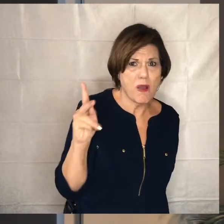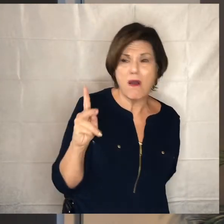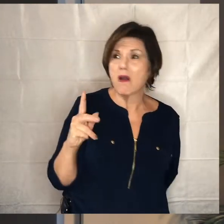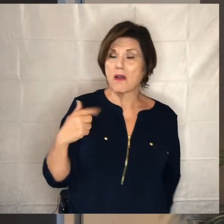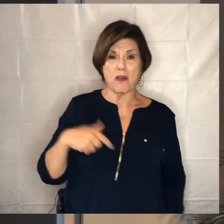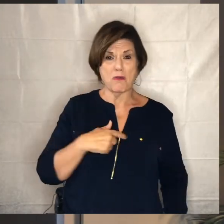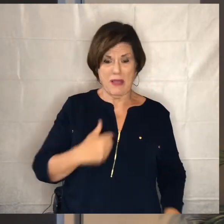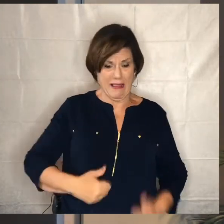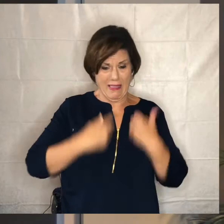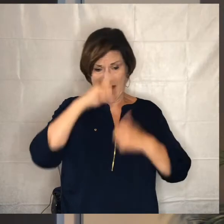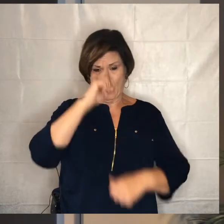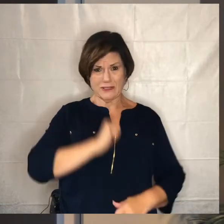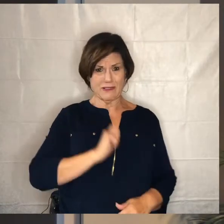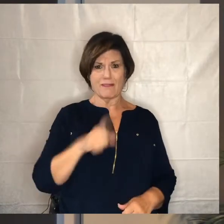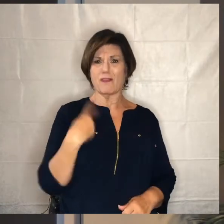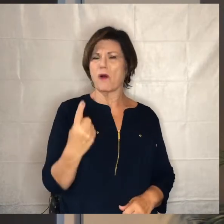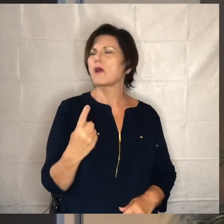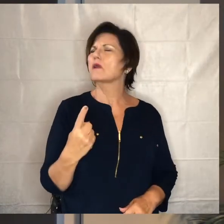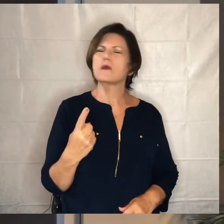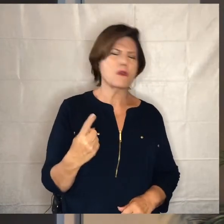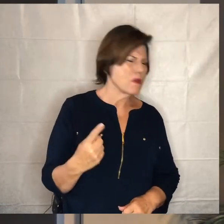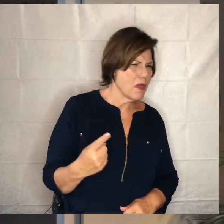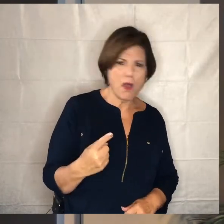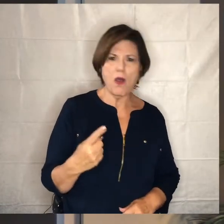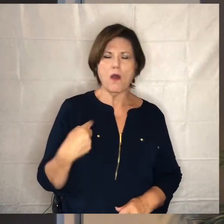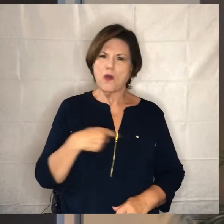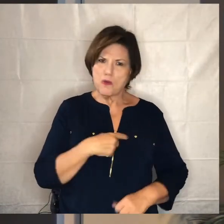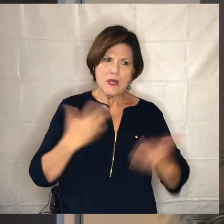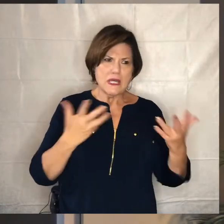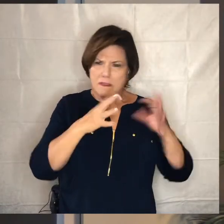ourselves that we have a circling of the wagons where we just